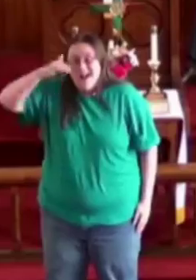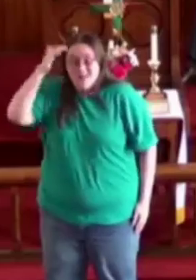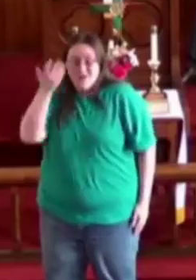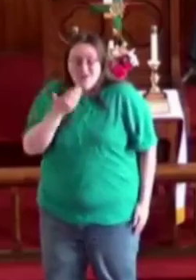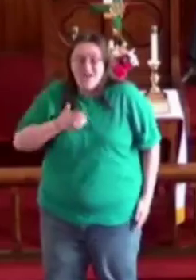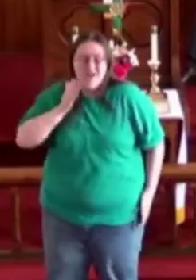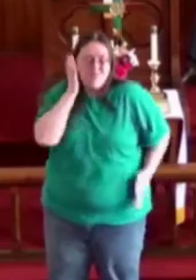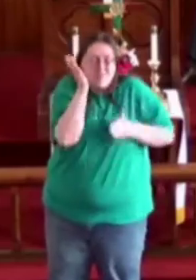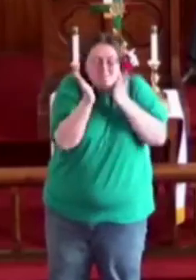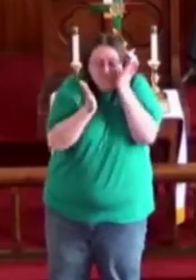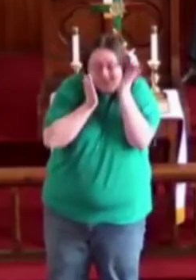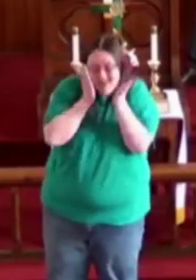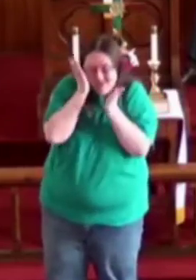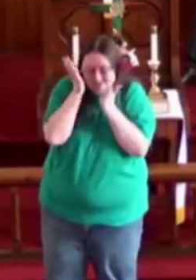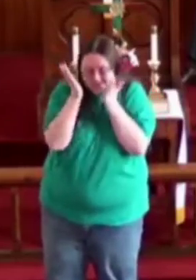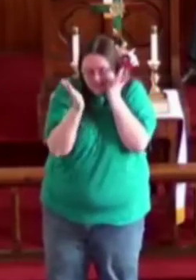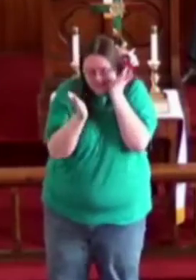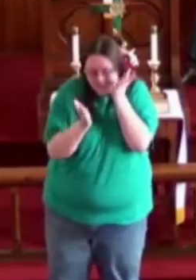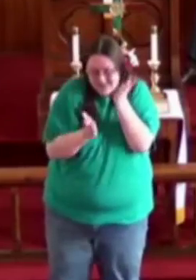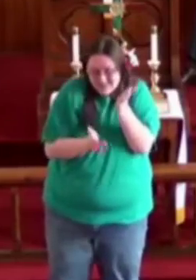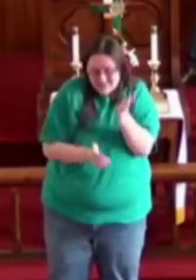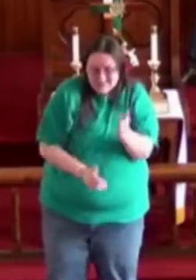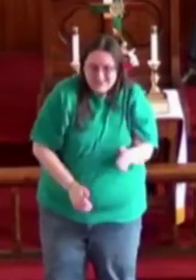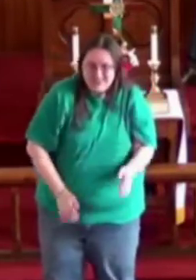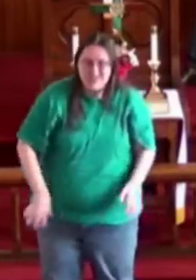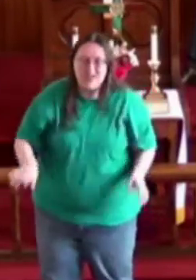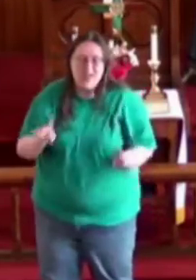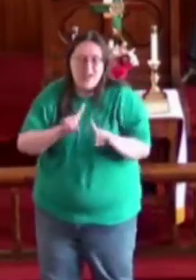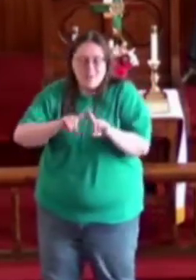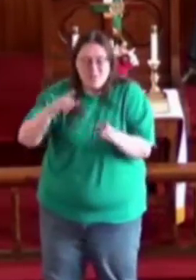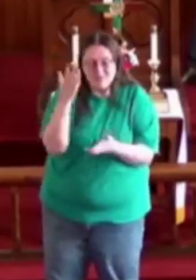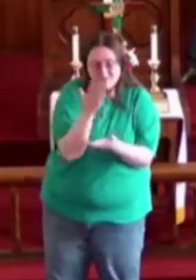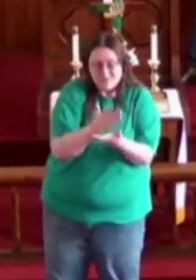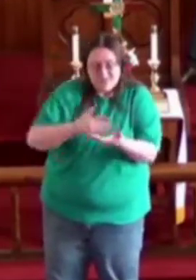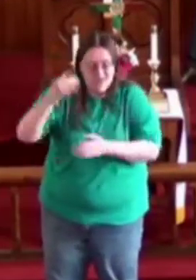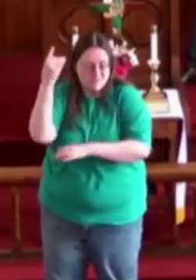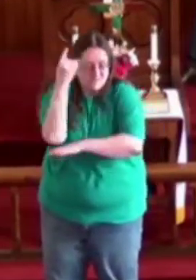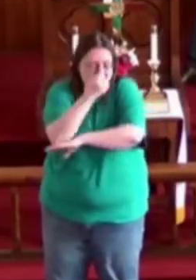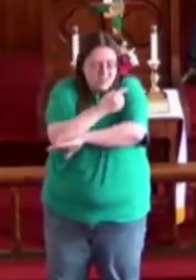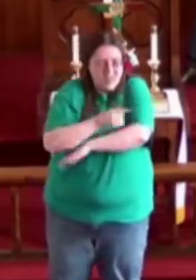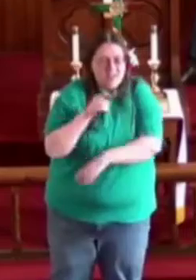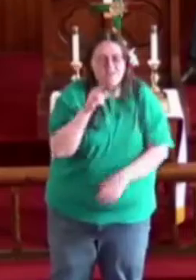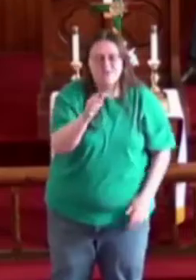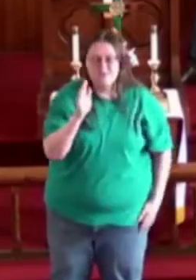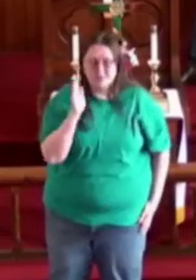I know I'm embarrassing But someday